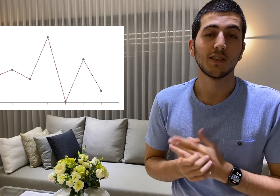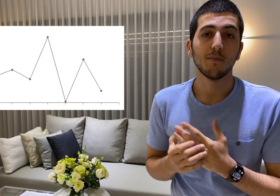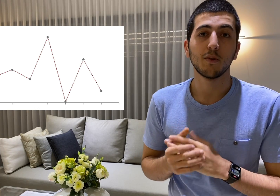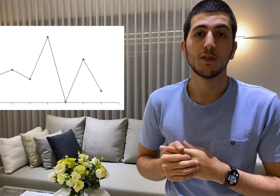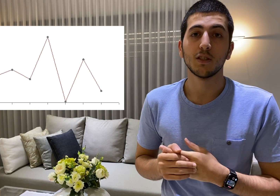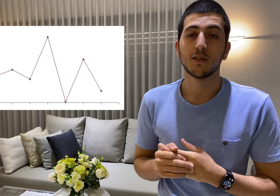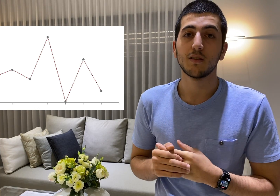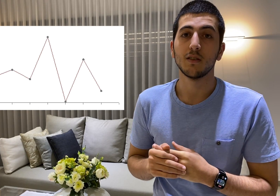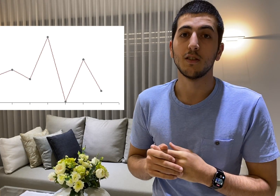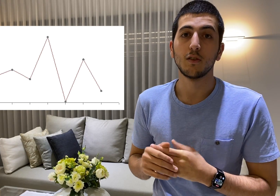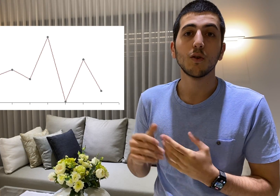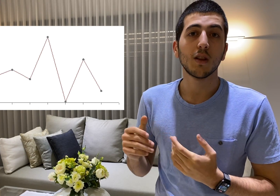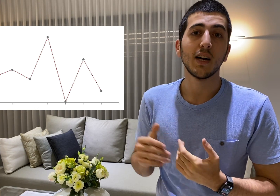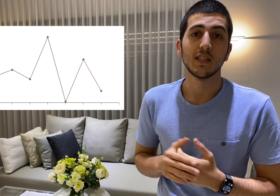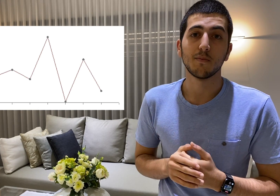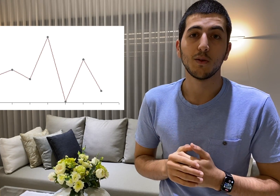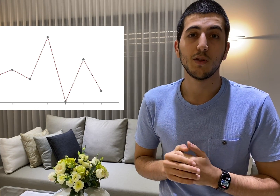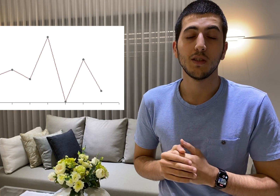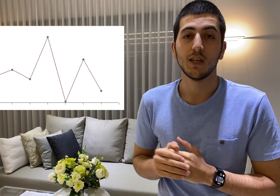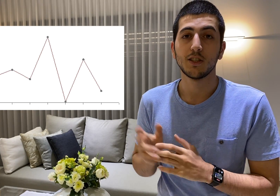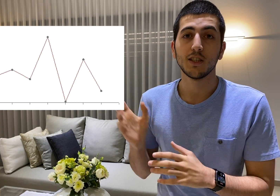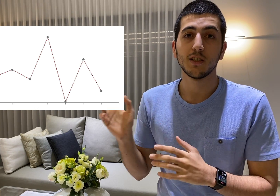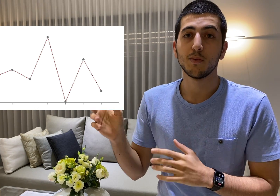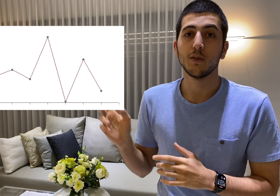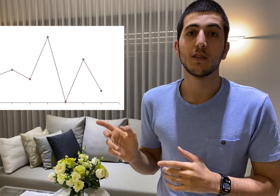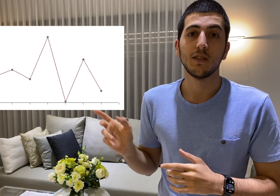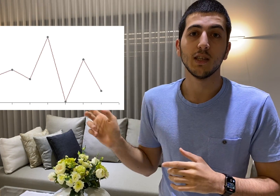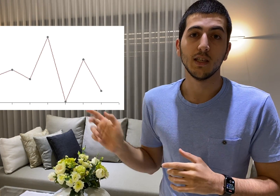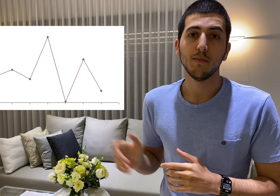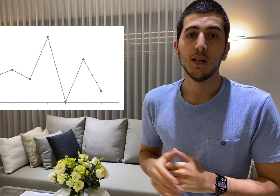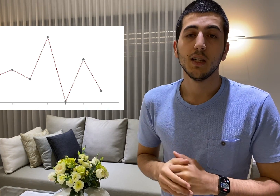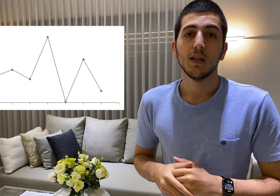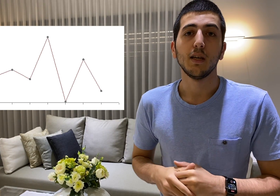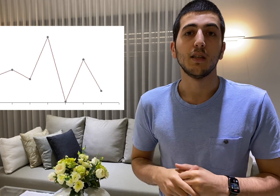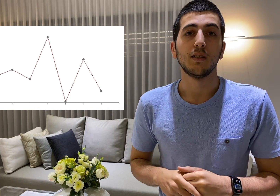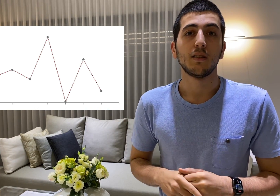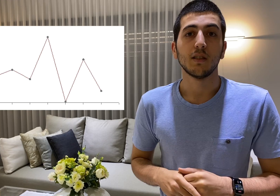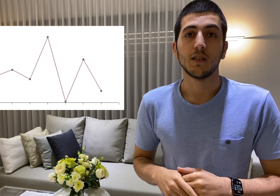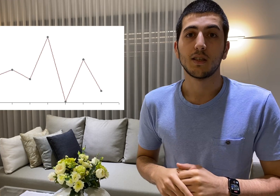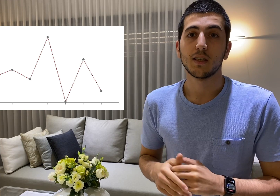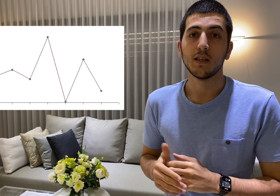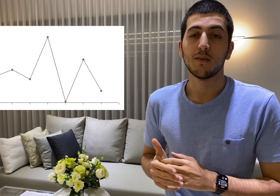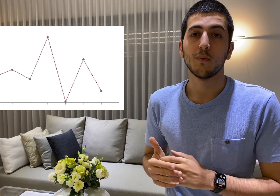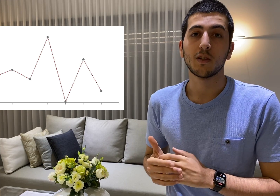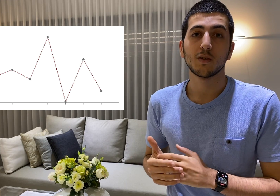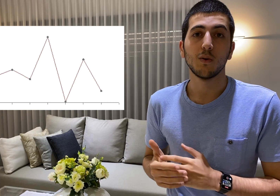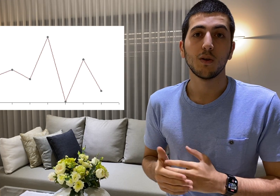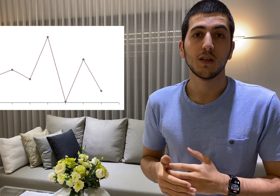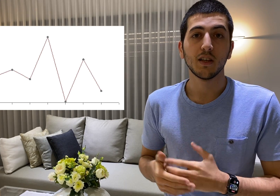just draw lines between adjacent points in time and get what's called a linear